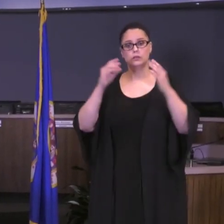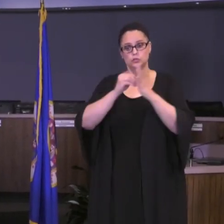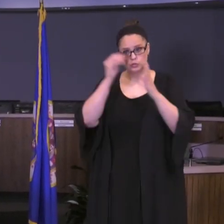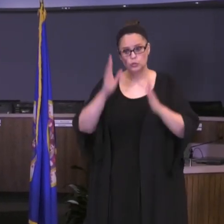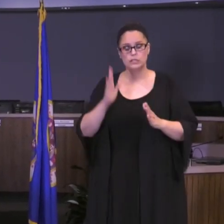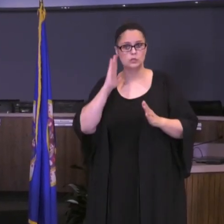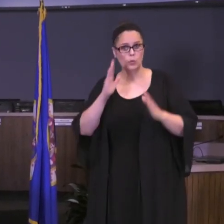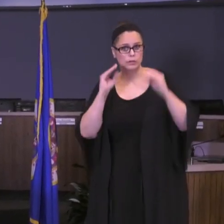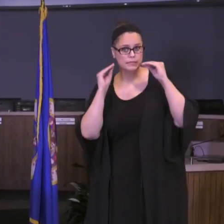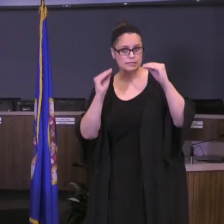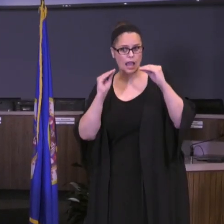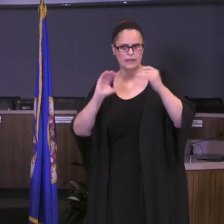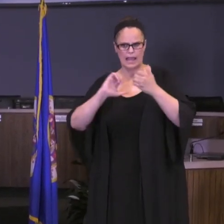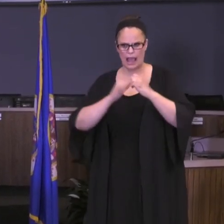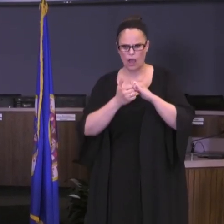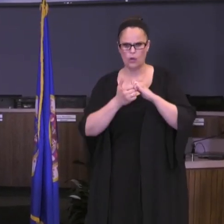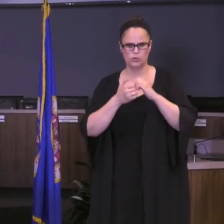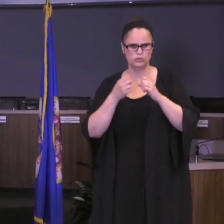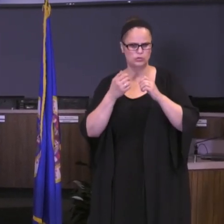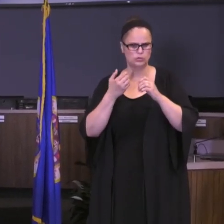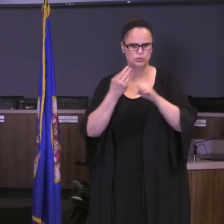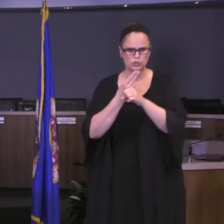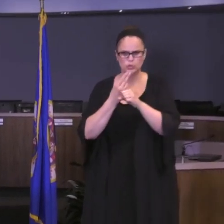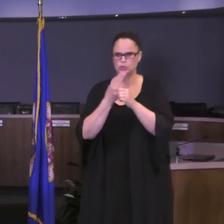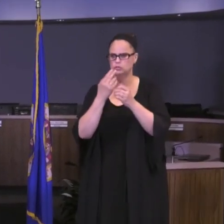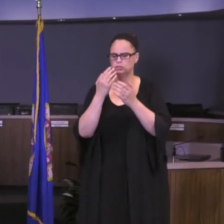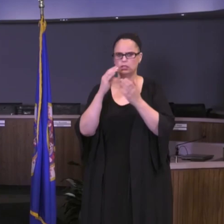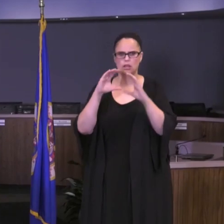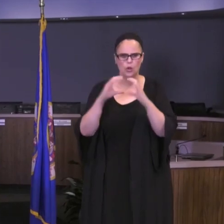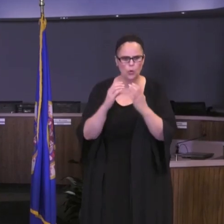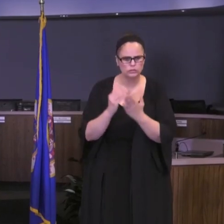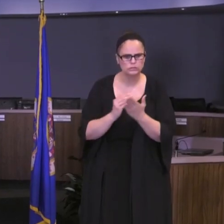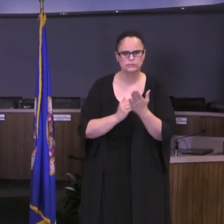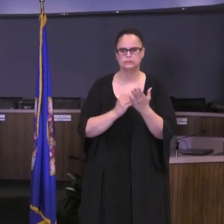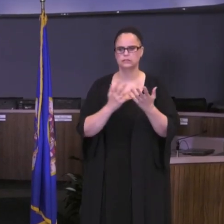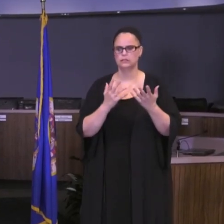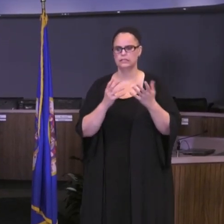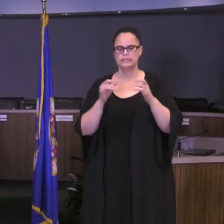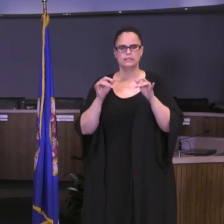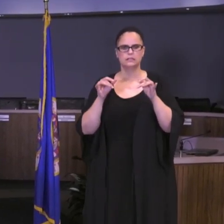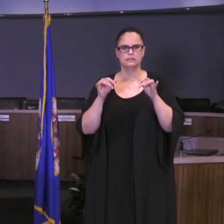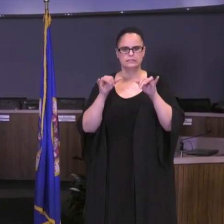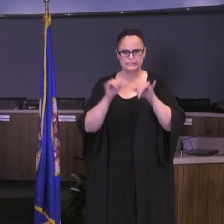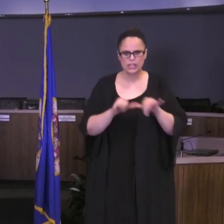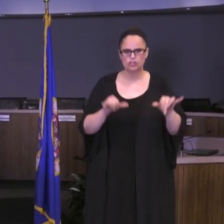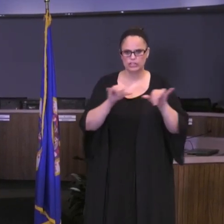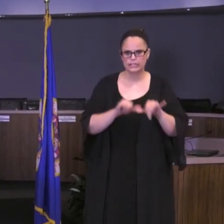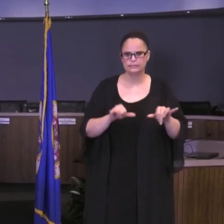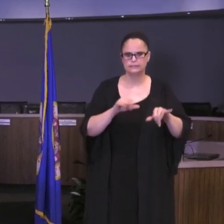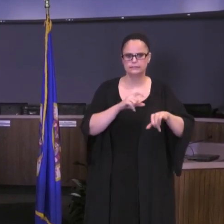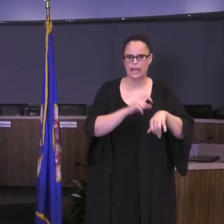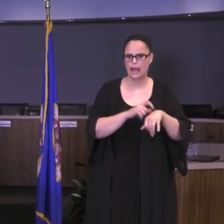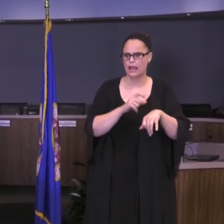is expected of them, how much synchronous time or same-time learning versus asynchronous or any-time learning will occur, so we